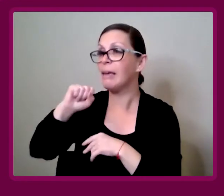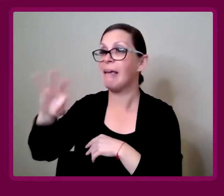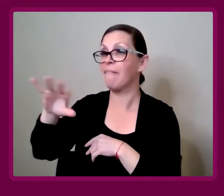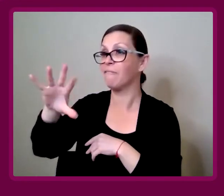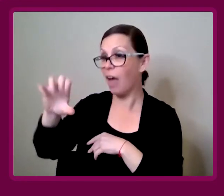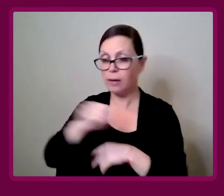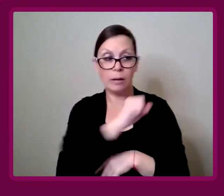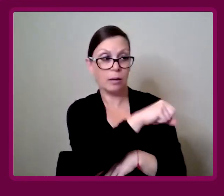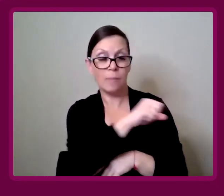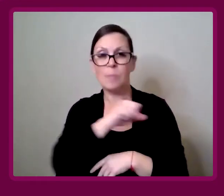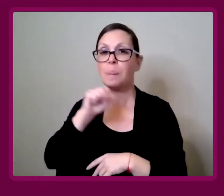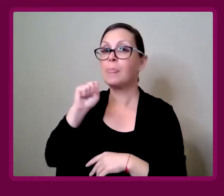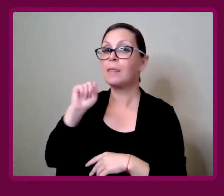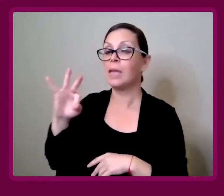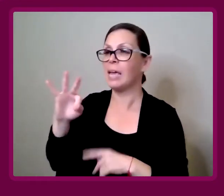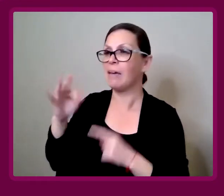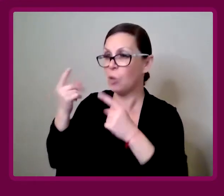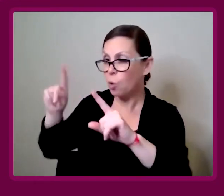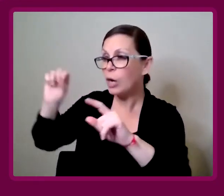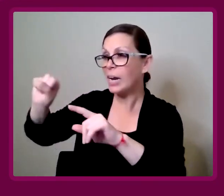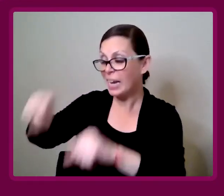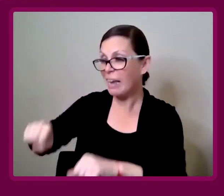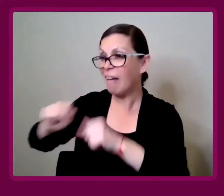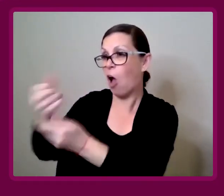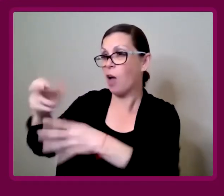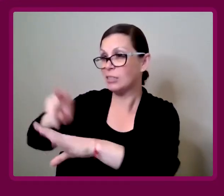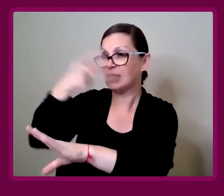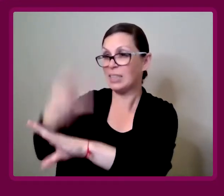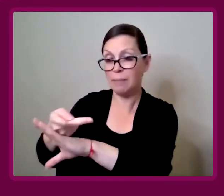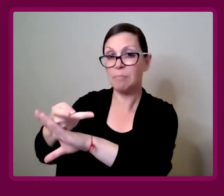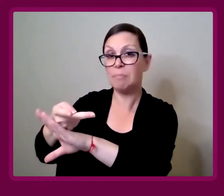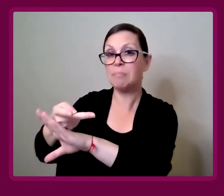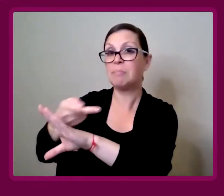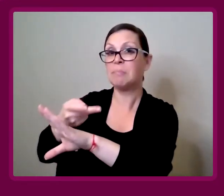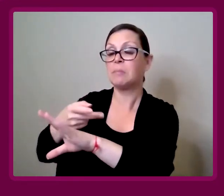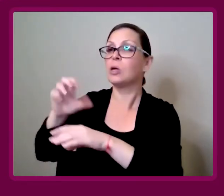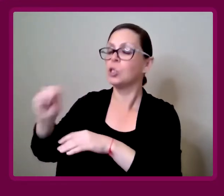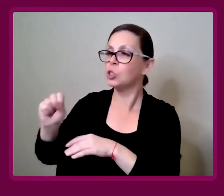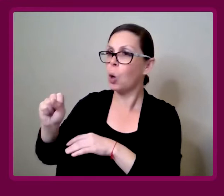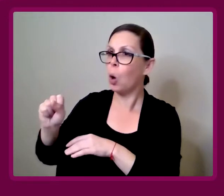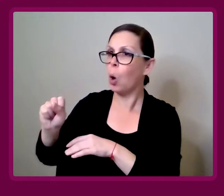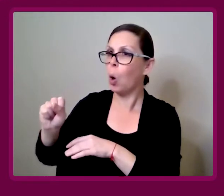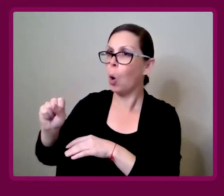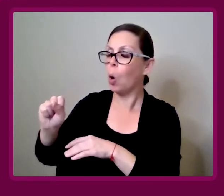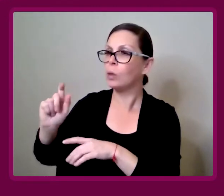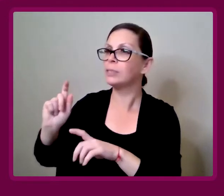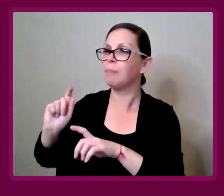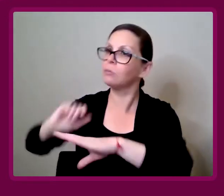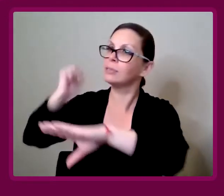If it's icy or wet, then it's a slip hazard. Amy Francis-Smith: It's about having choice.